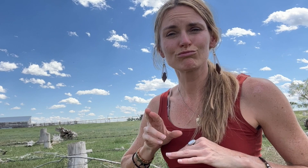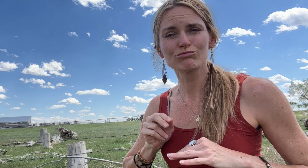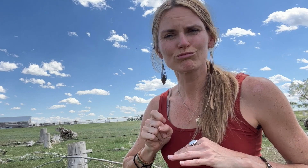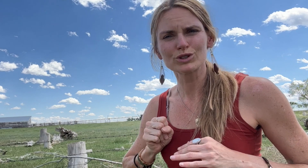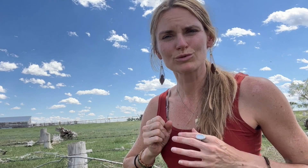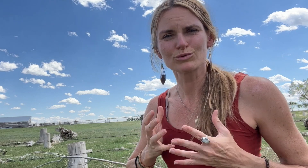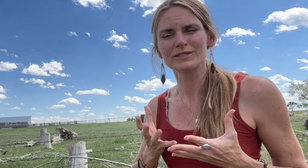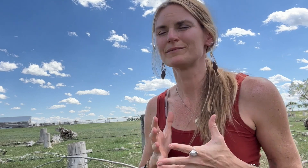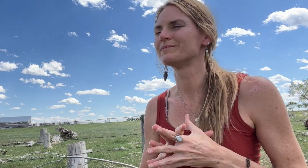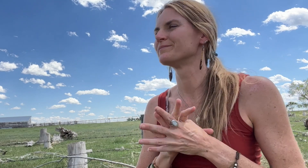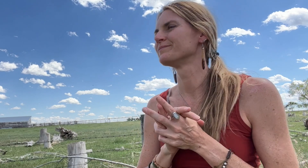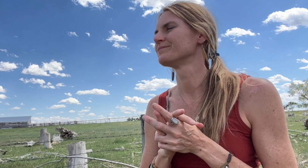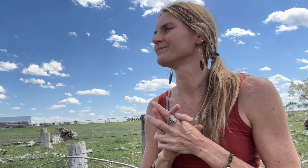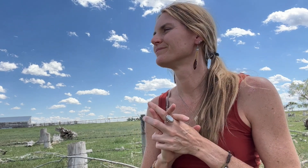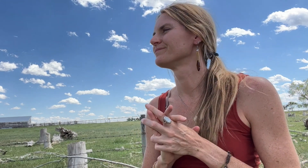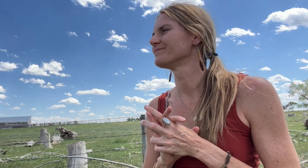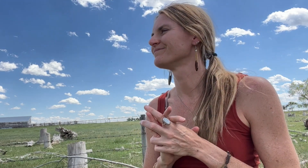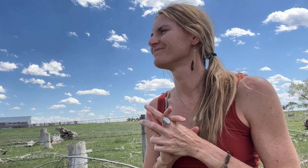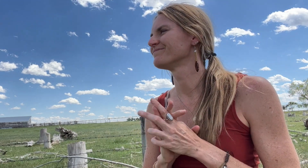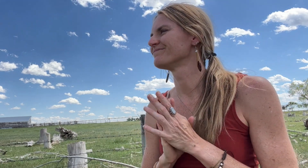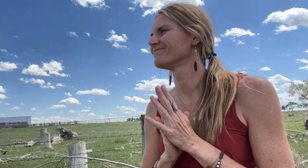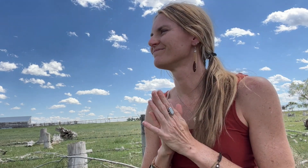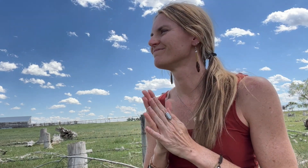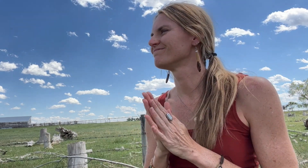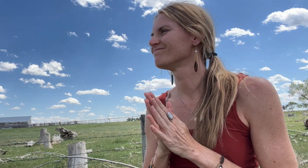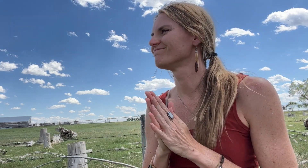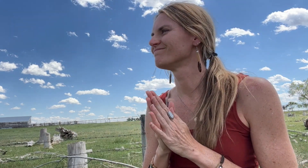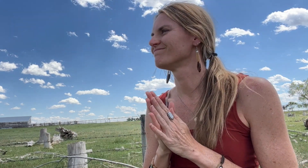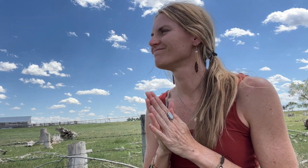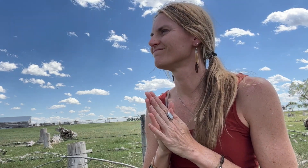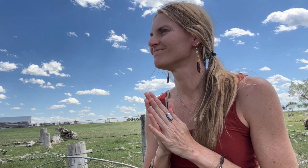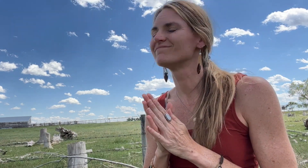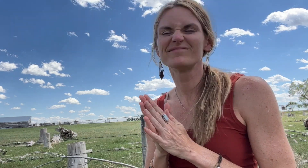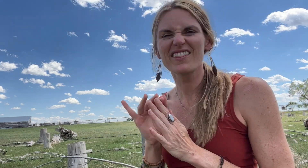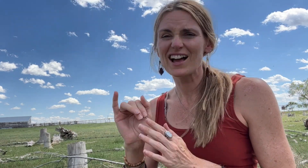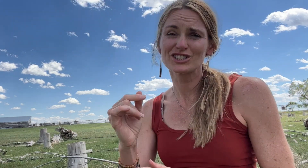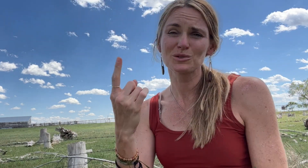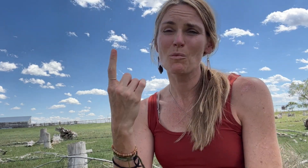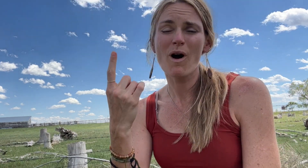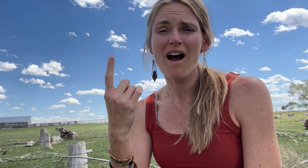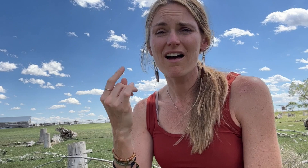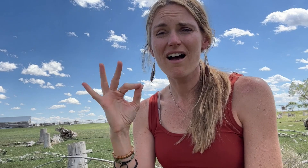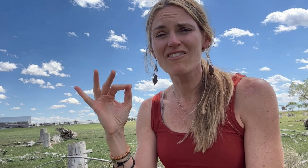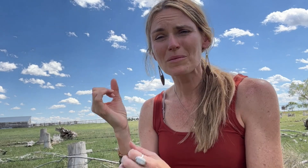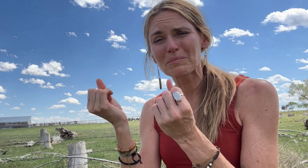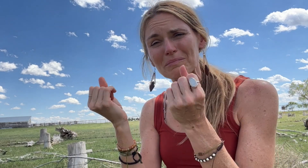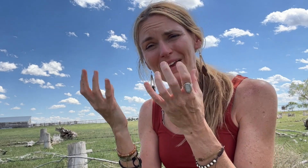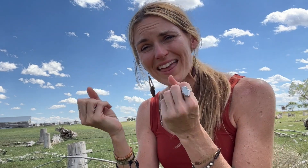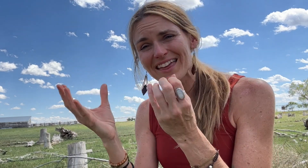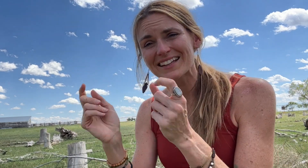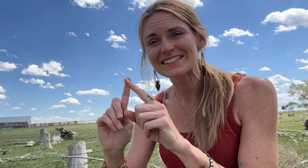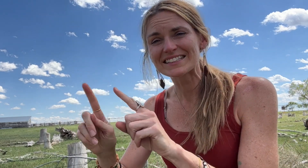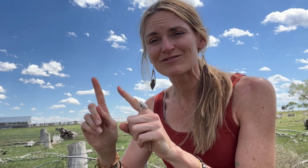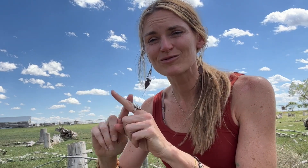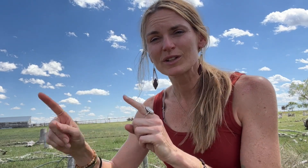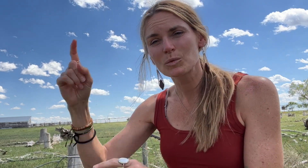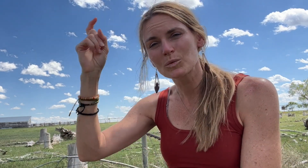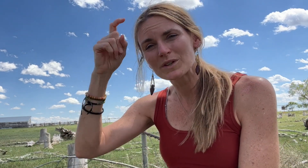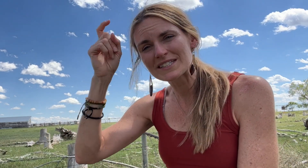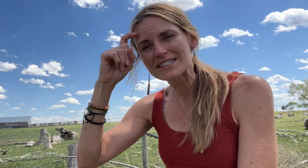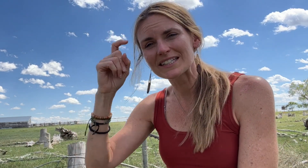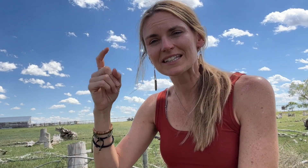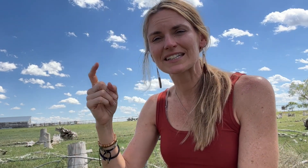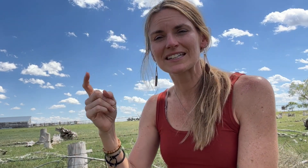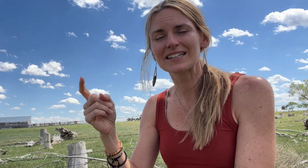That’s just one of many pieces of wisdom shared in